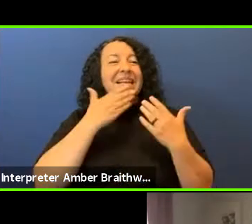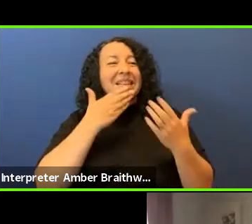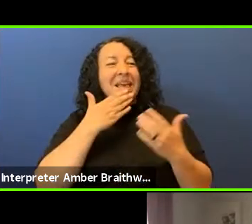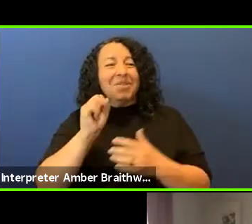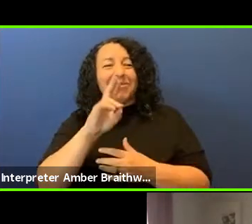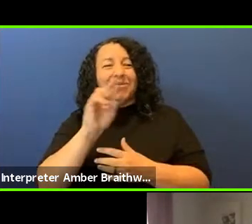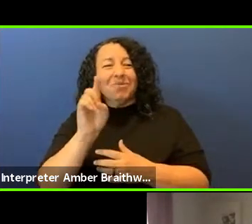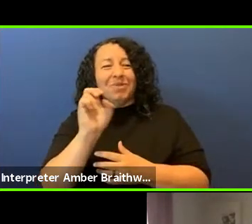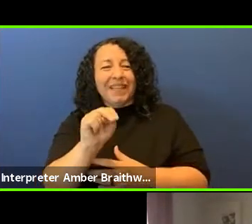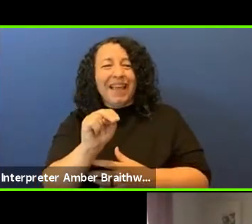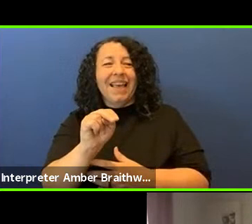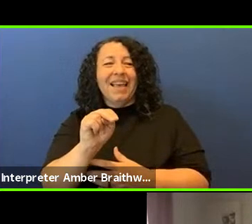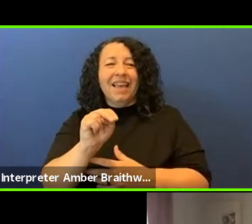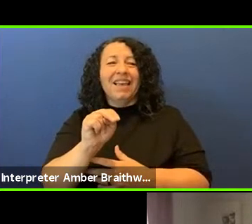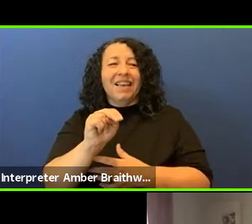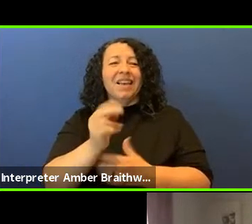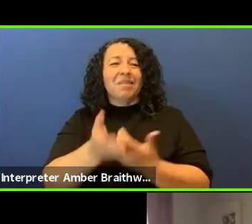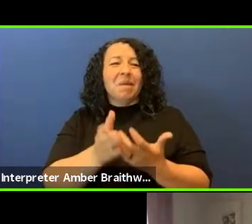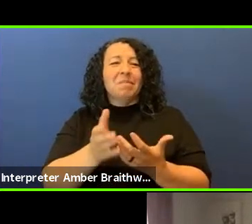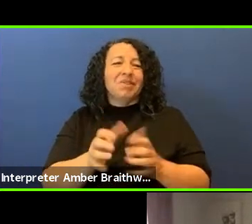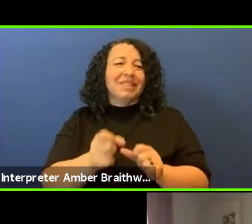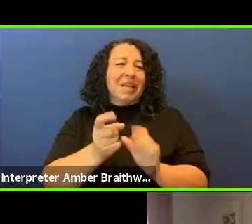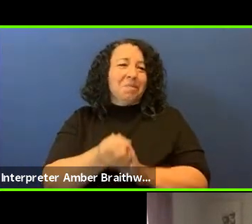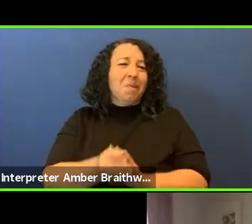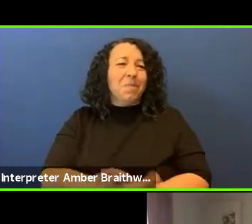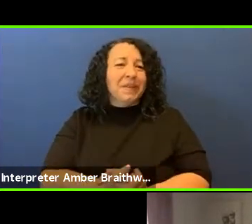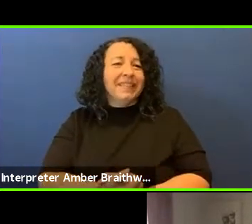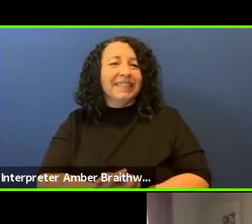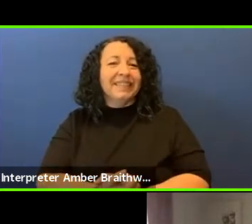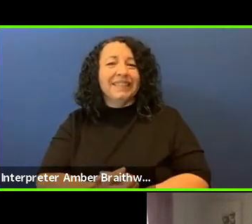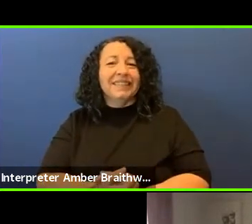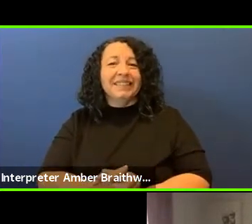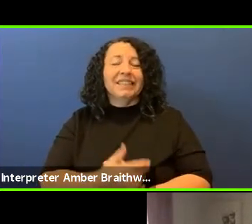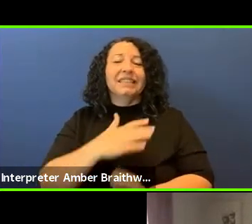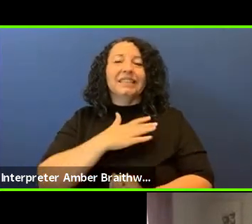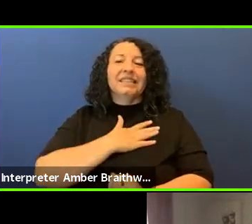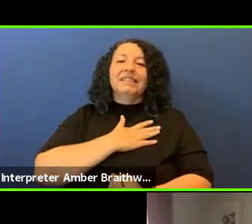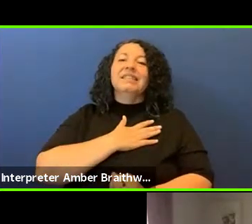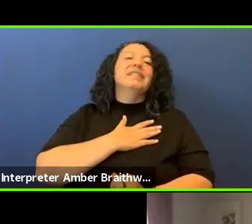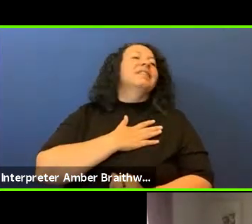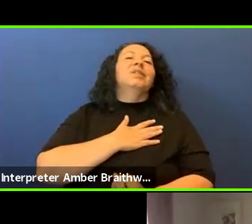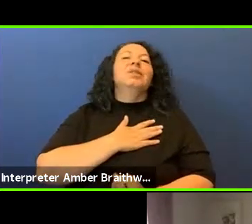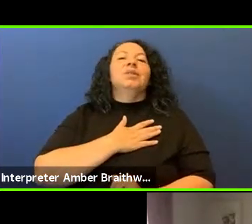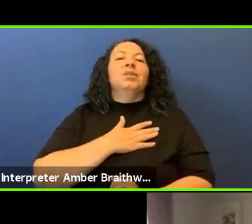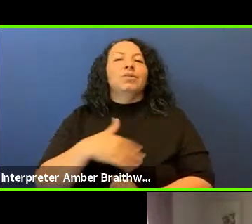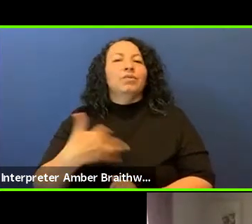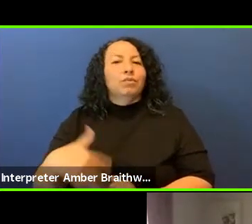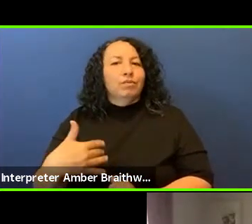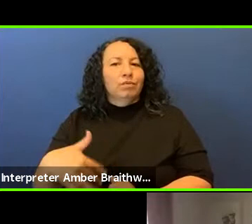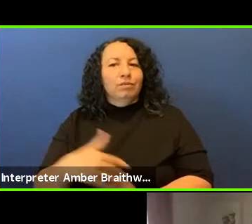Just take a moment here, it's a pretty tough day